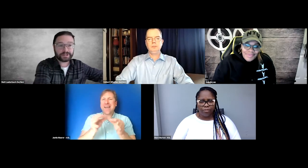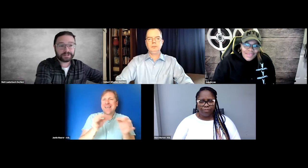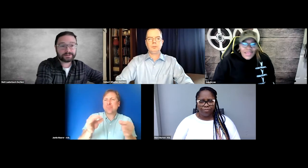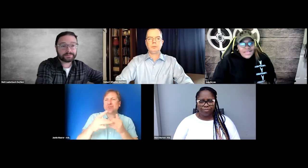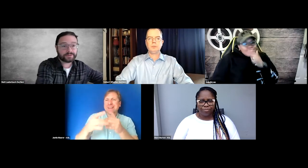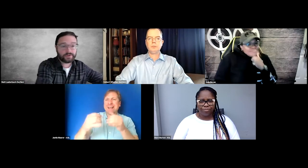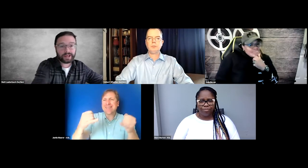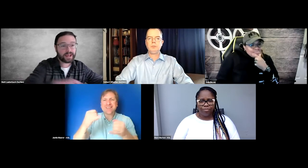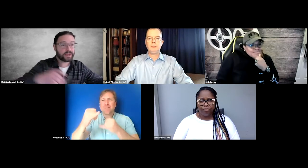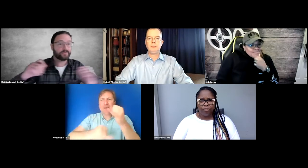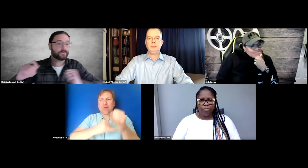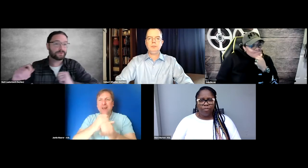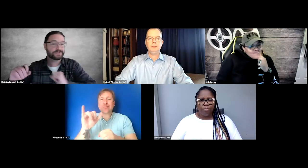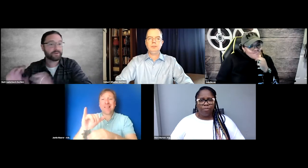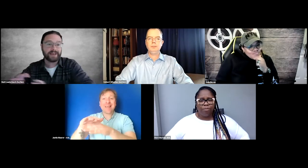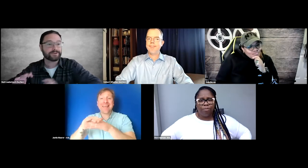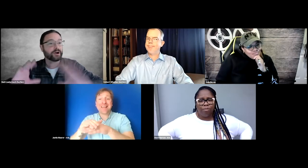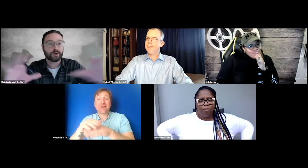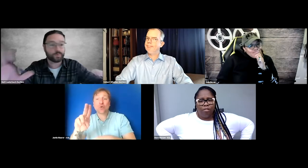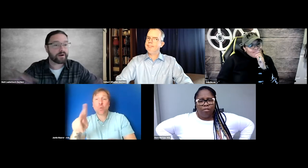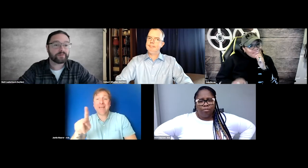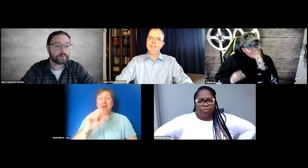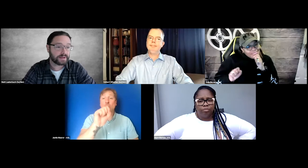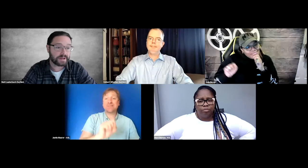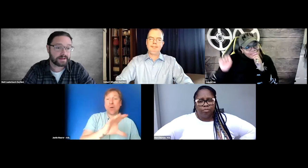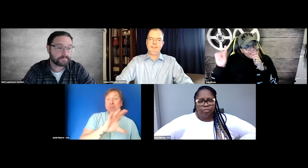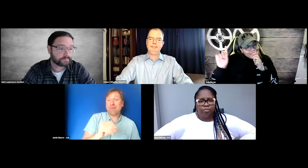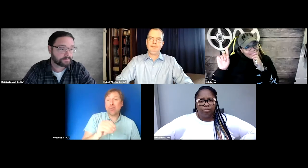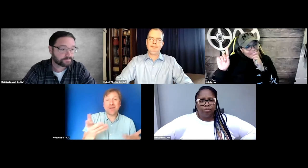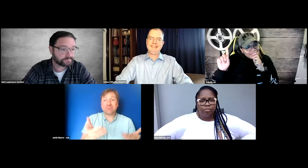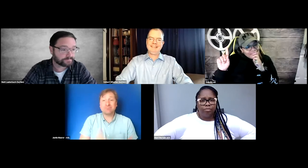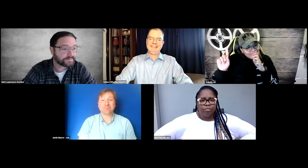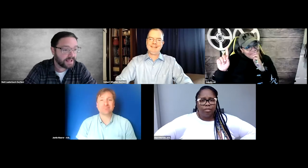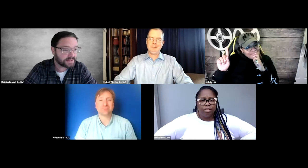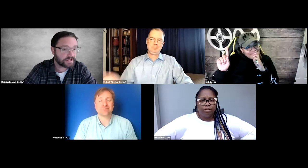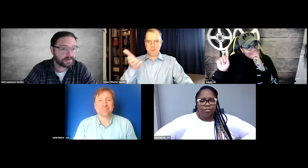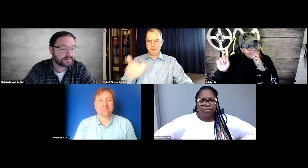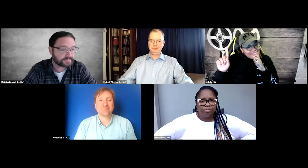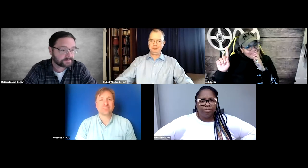in the UK or South Africa or wherever it might be? Yeah, Jade.